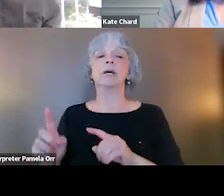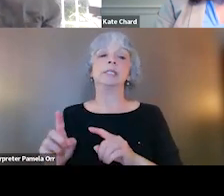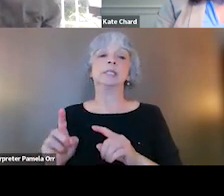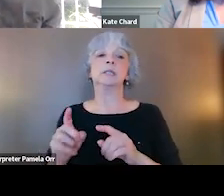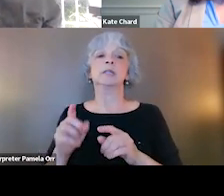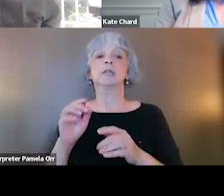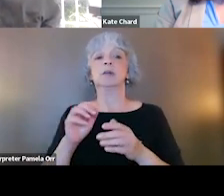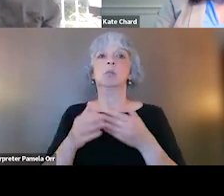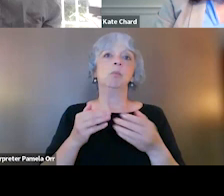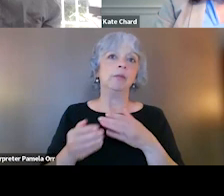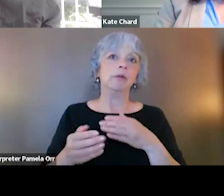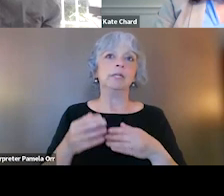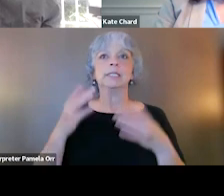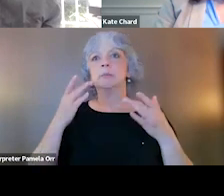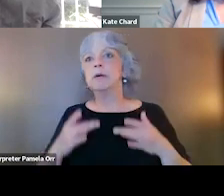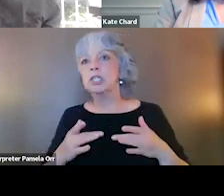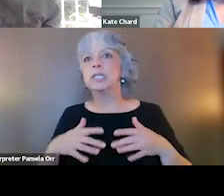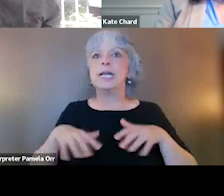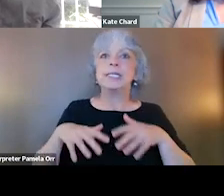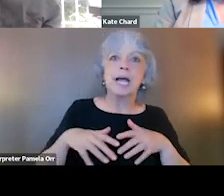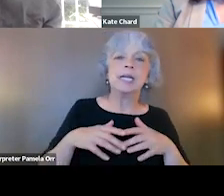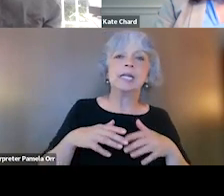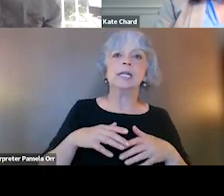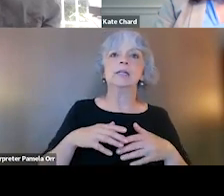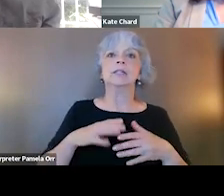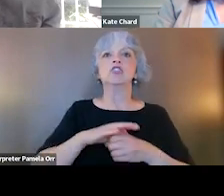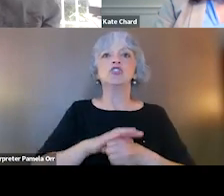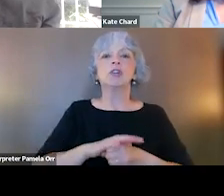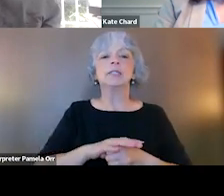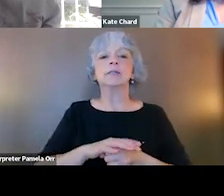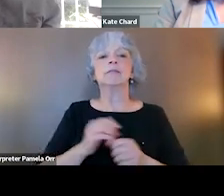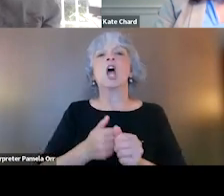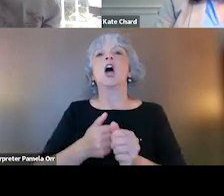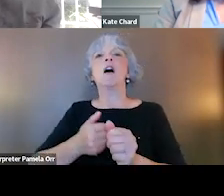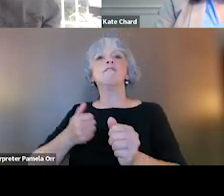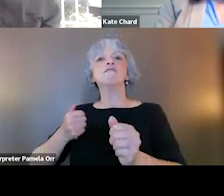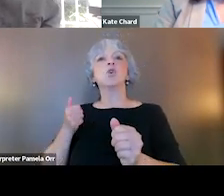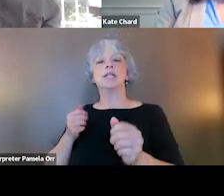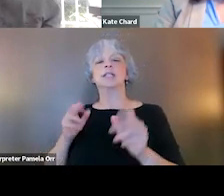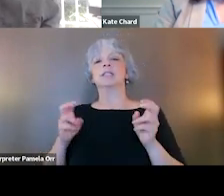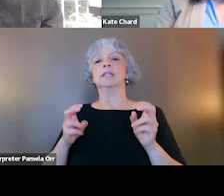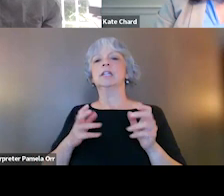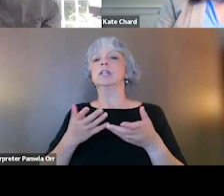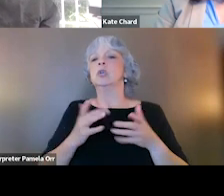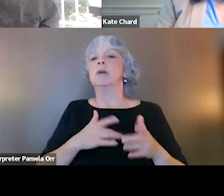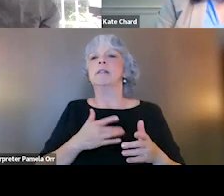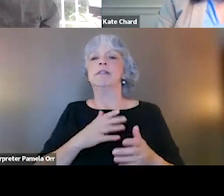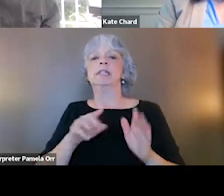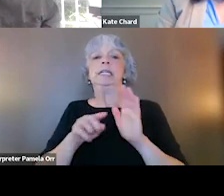whether it's depression or anxiety or even just stress is avoidance. We don't like to feel painful negative internal emotional experience.